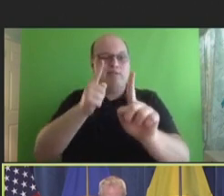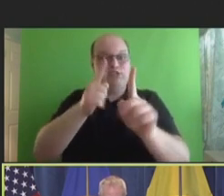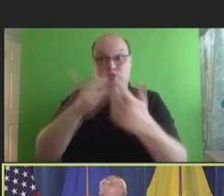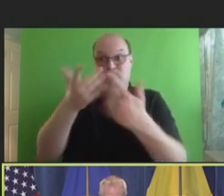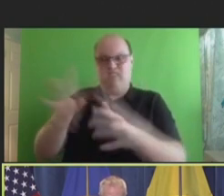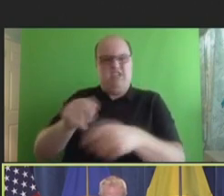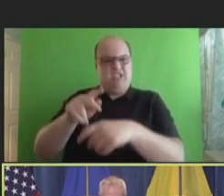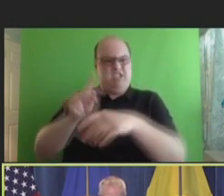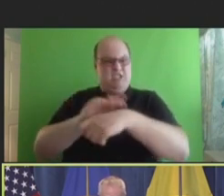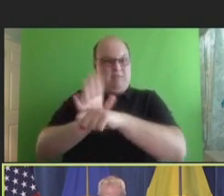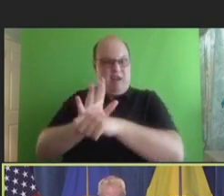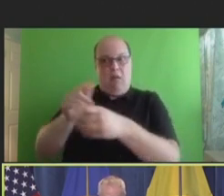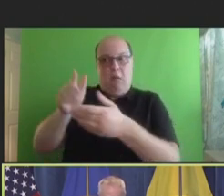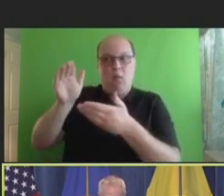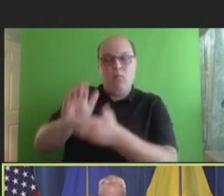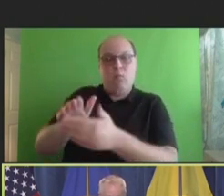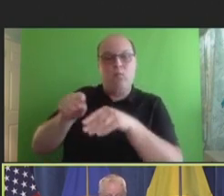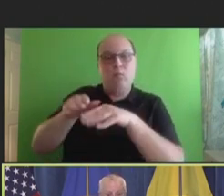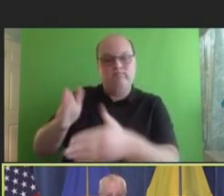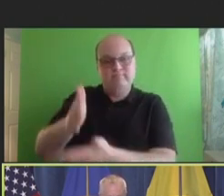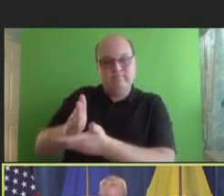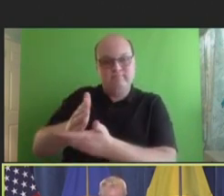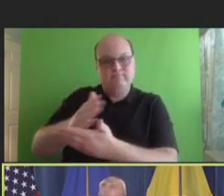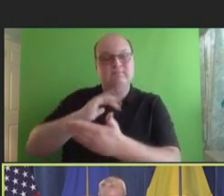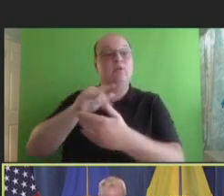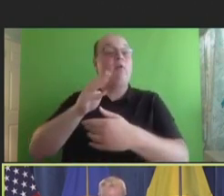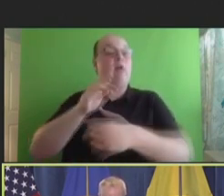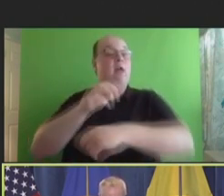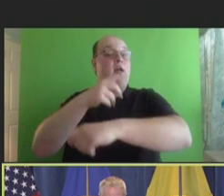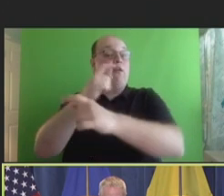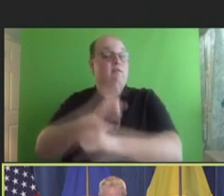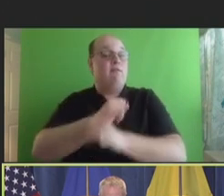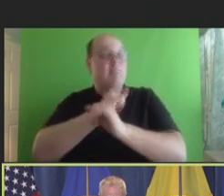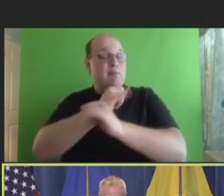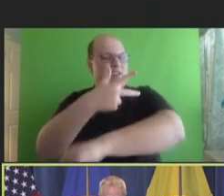before lunch, we'll have a panel on passive immunization products. And after lunch, we'll